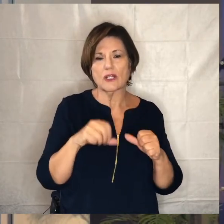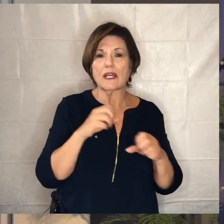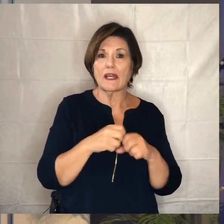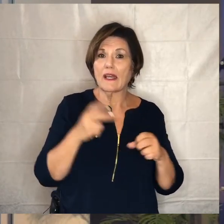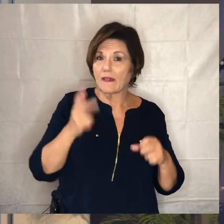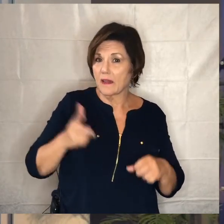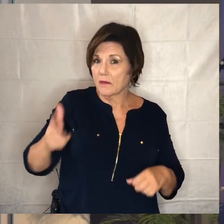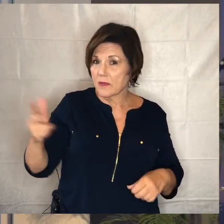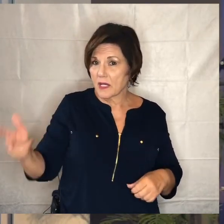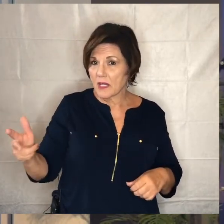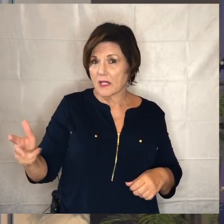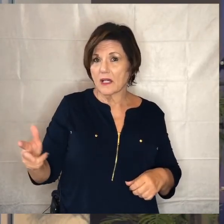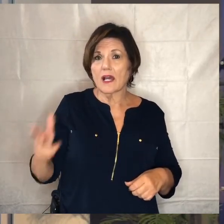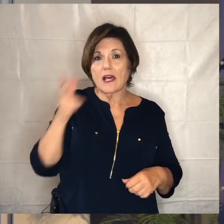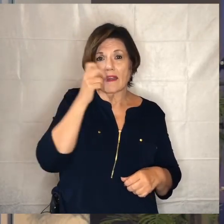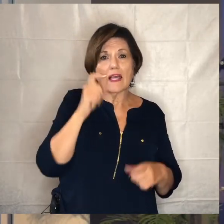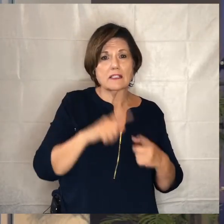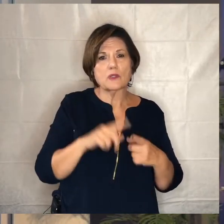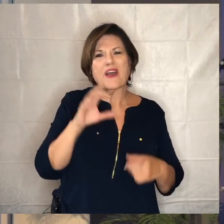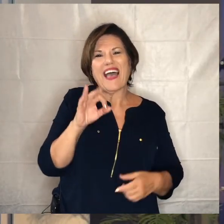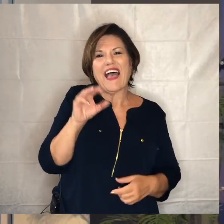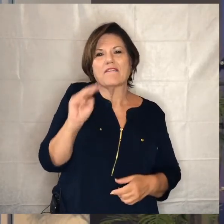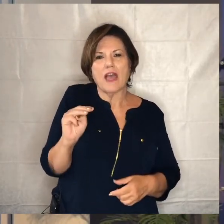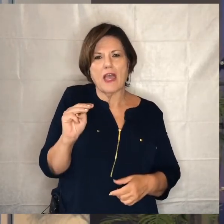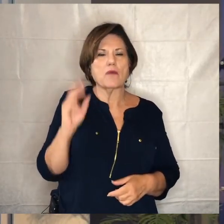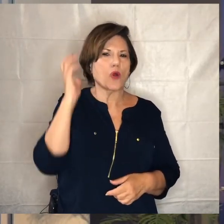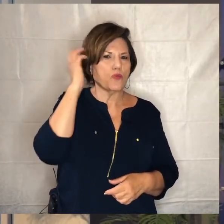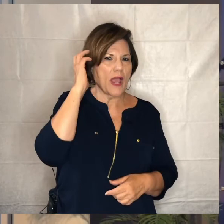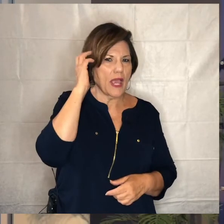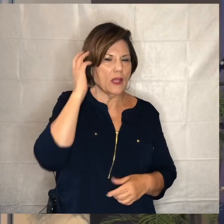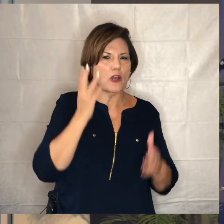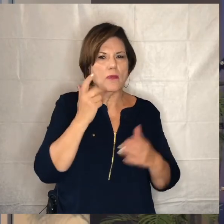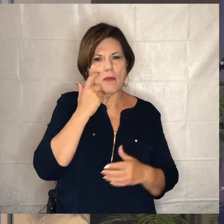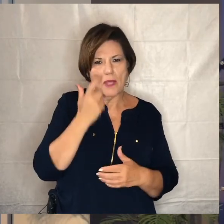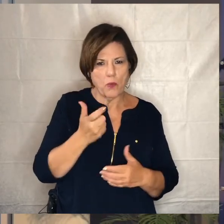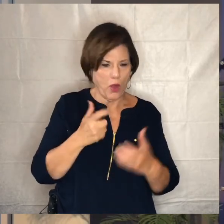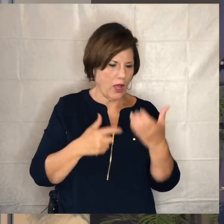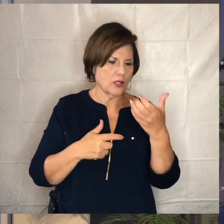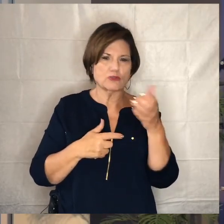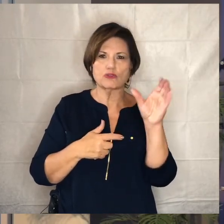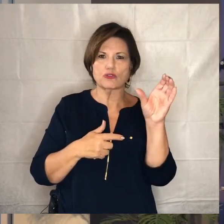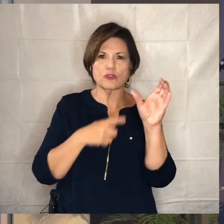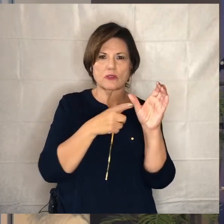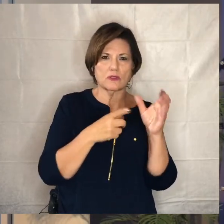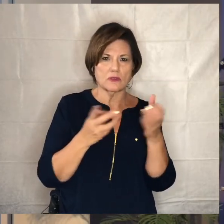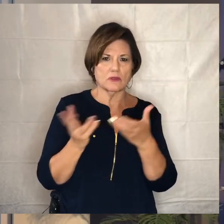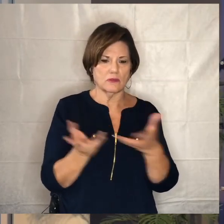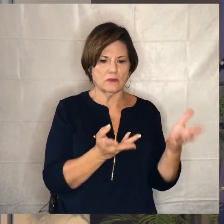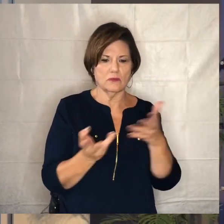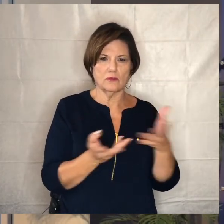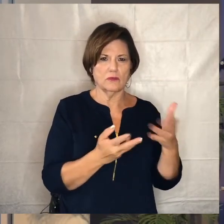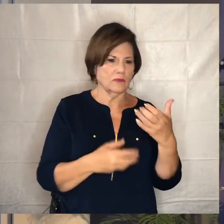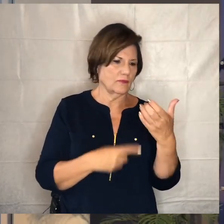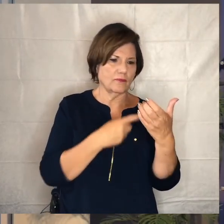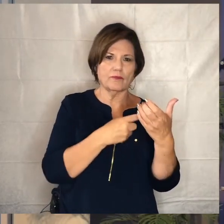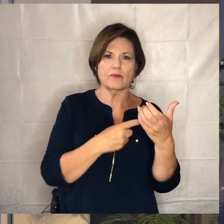in the parking lot listening to an fm radio station and maybe watching um the the feed on on a video screen and maybe they're